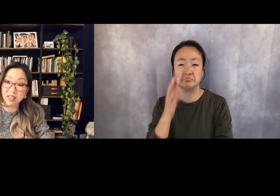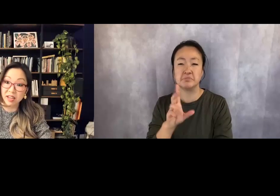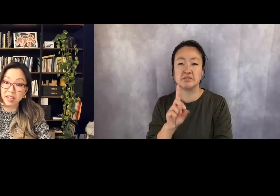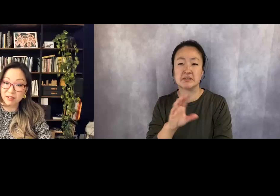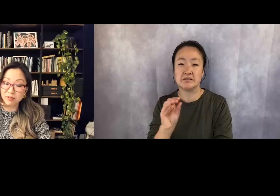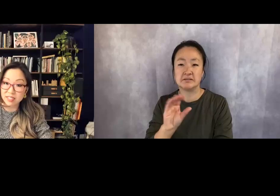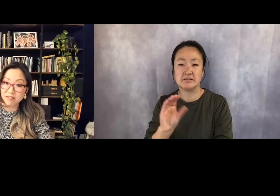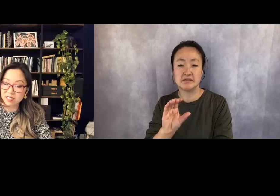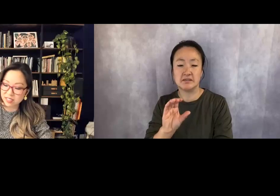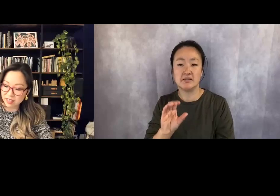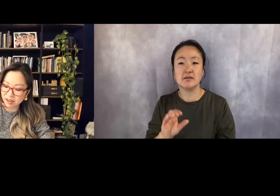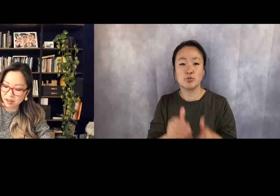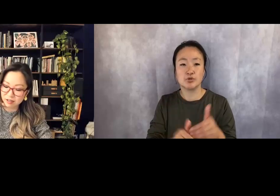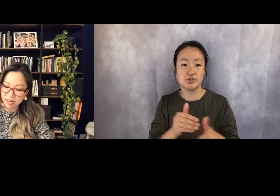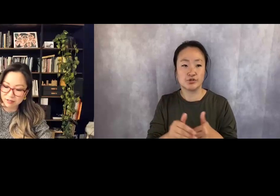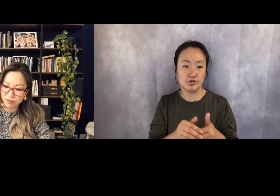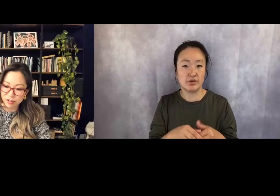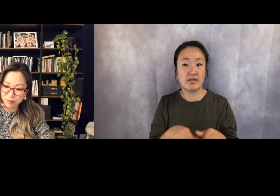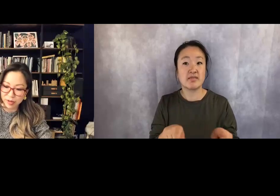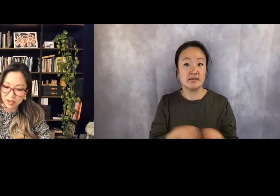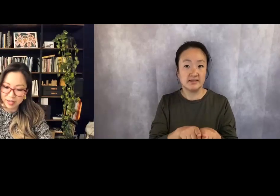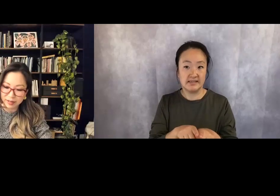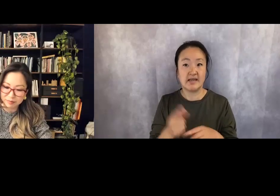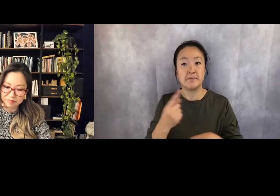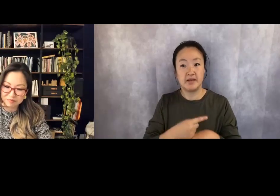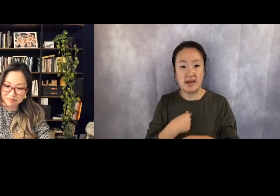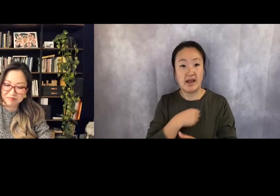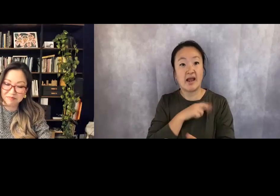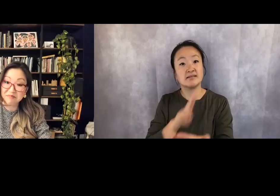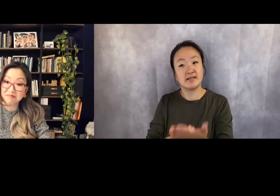that I received and signed the contract for Bianca.